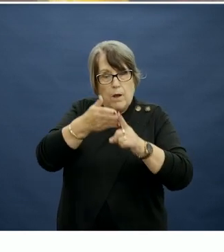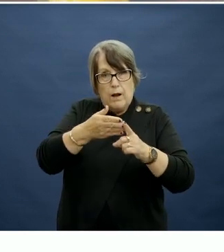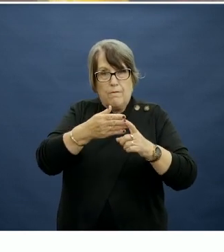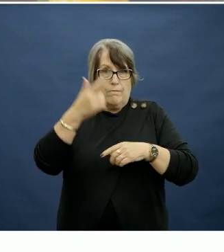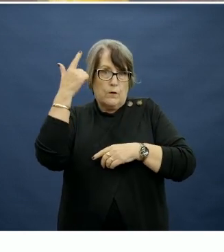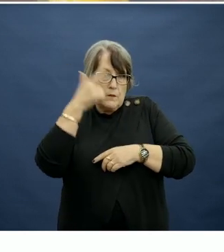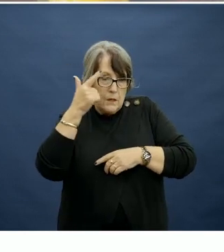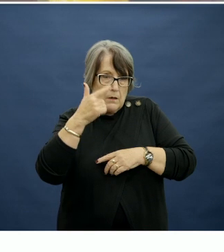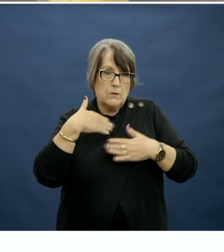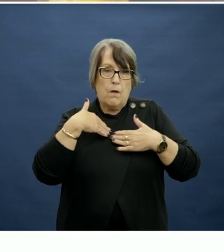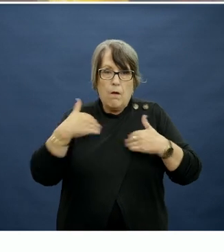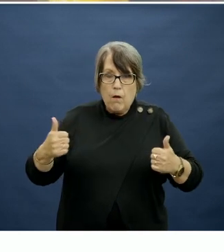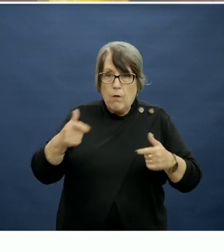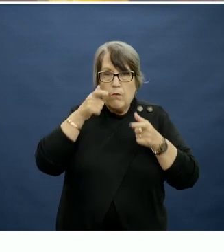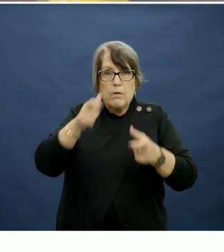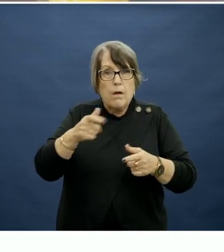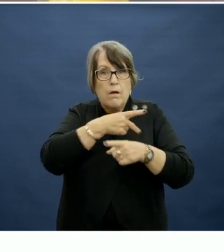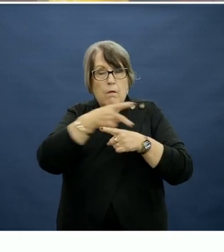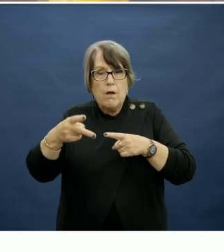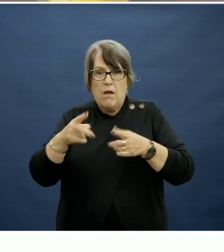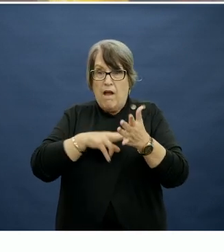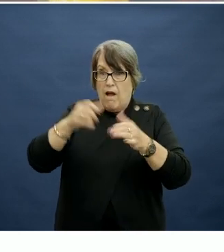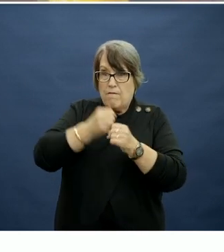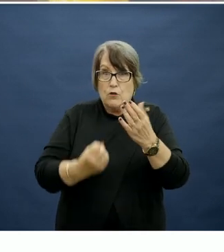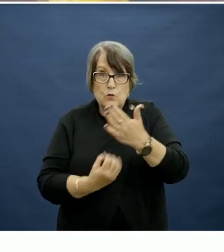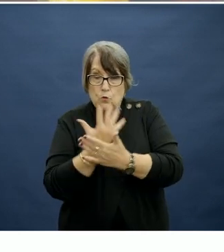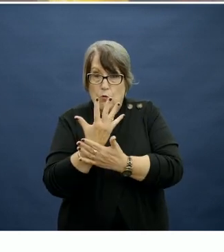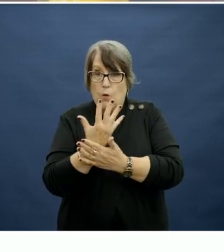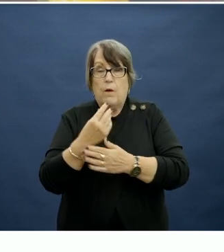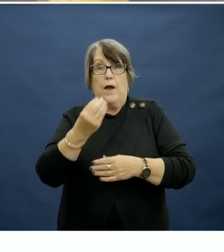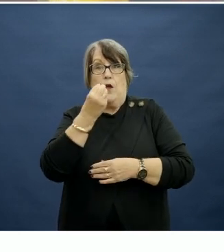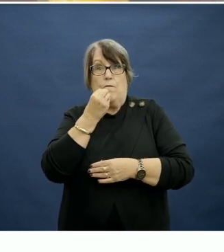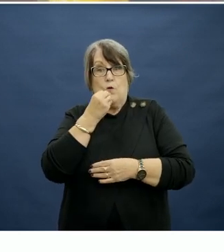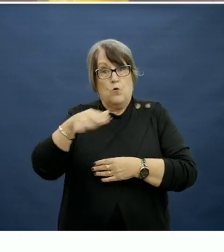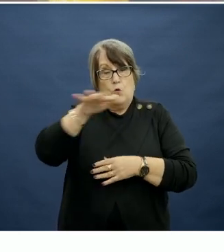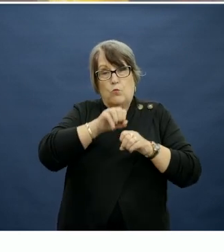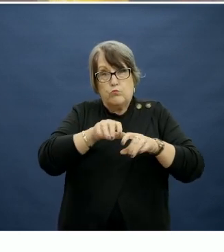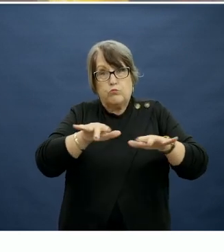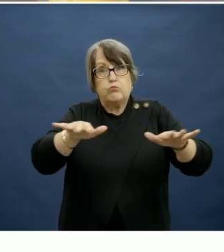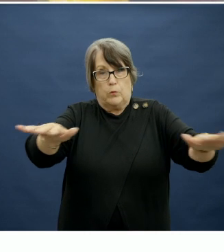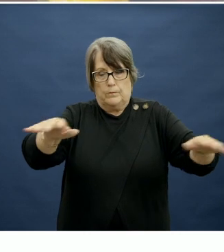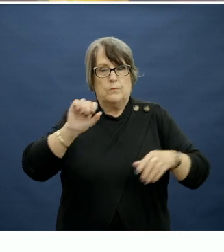health care professionals, vegetable growers and broader food industry are rolled out.